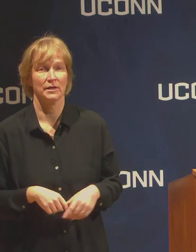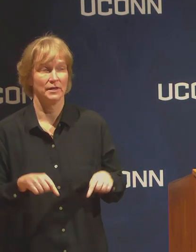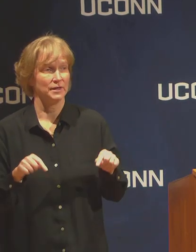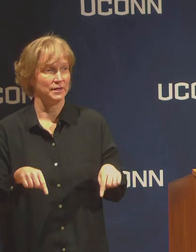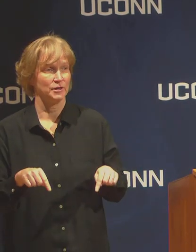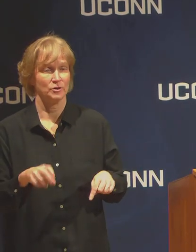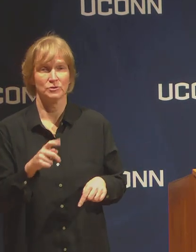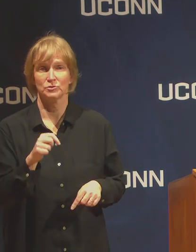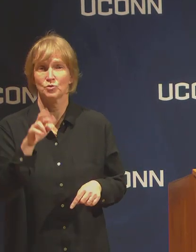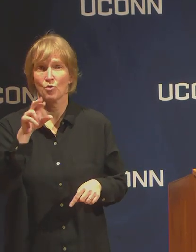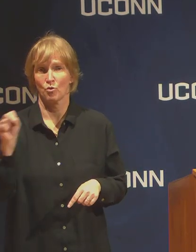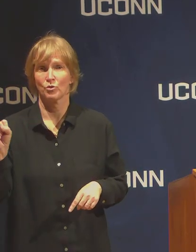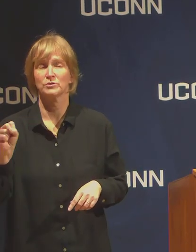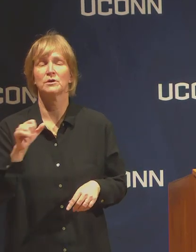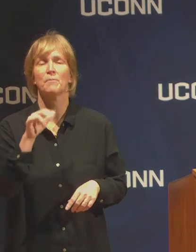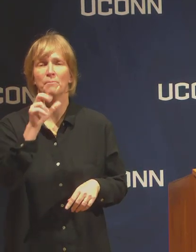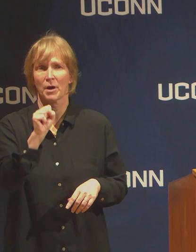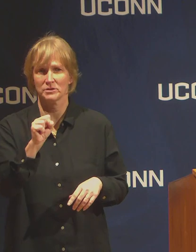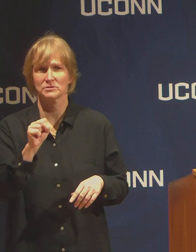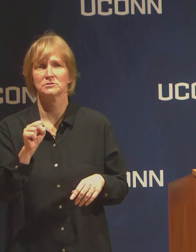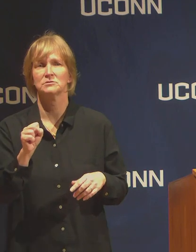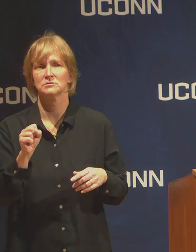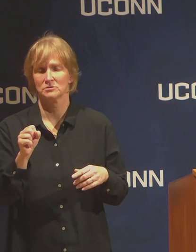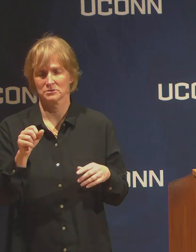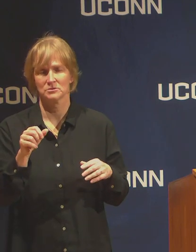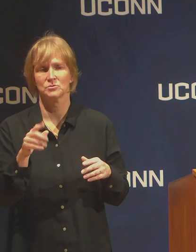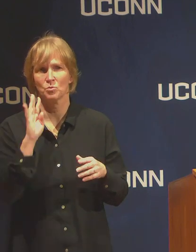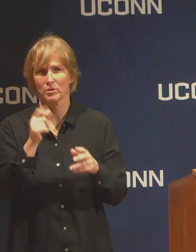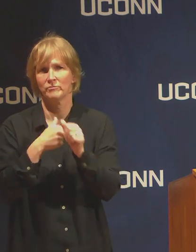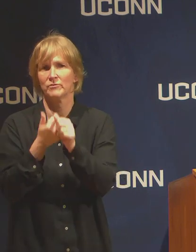buses will continue on a weekend schedule.